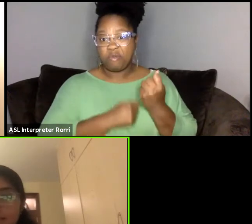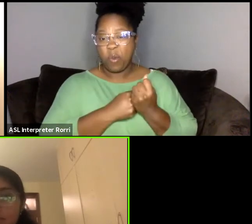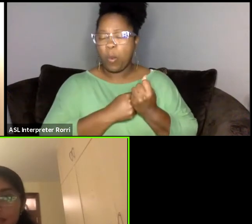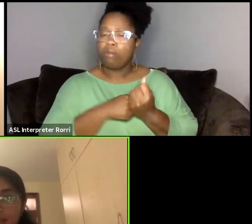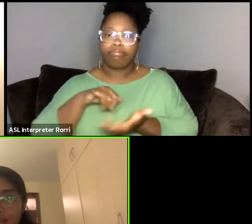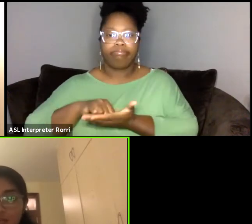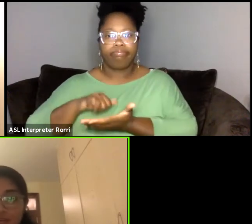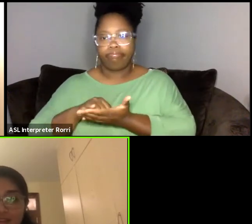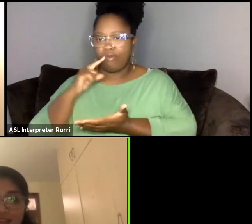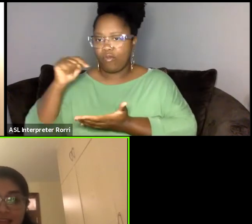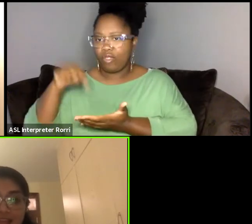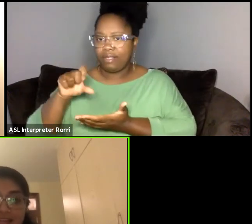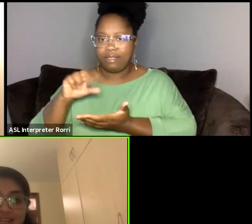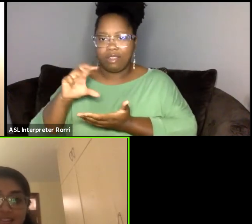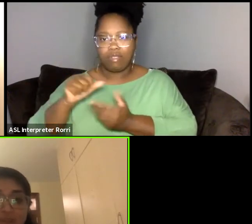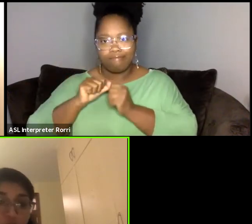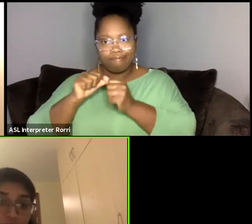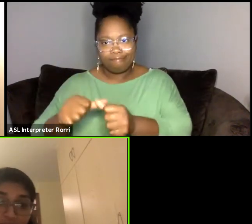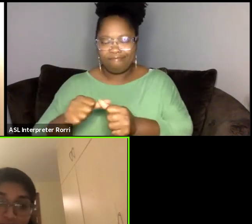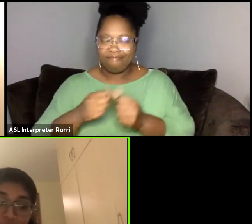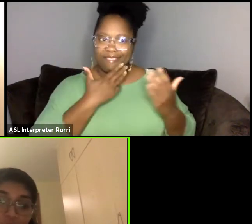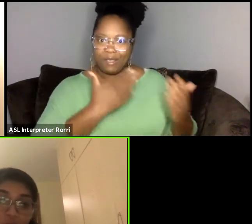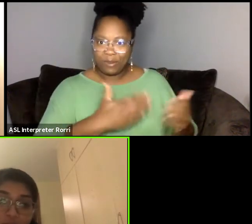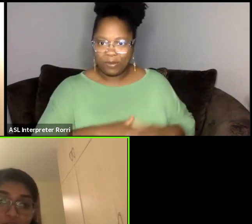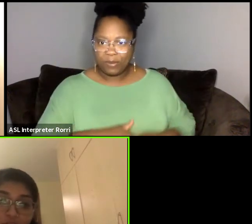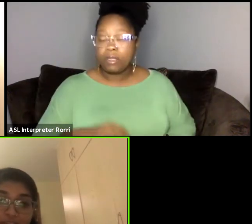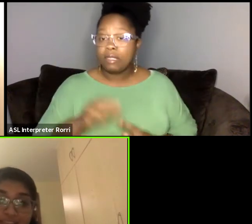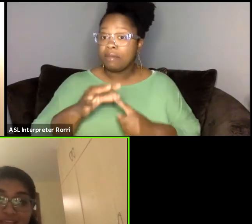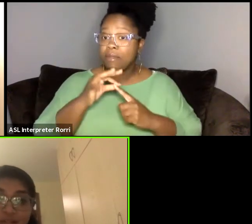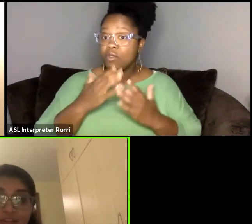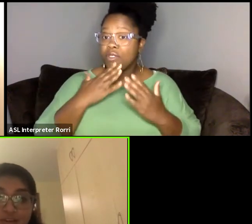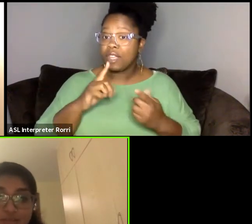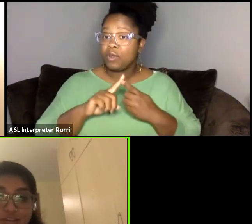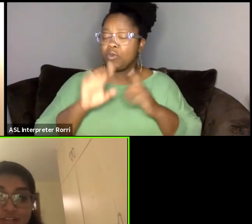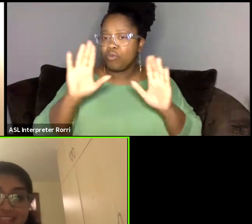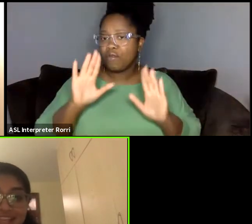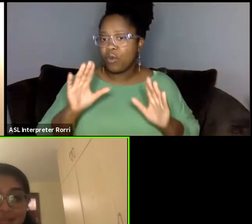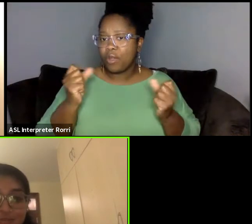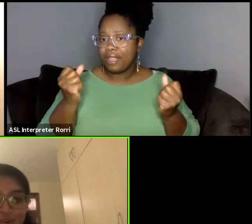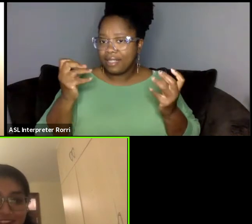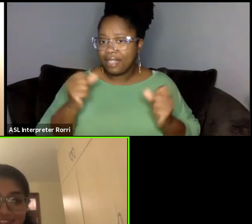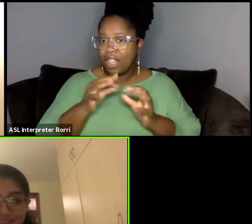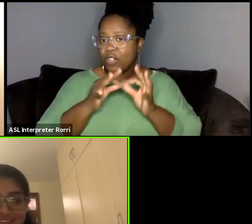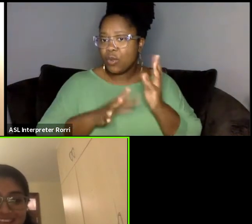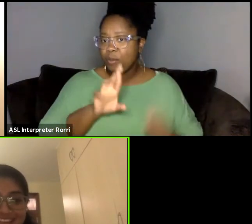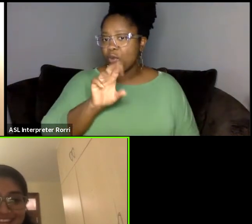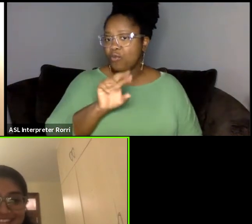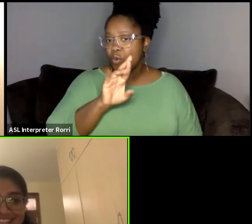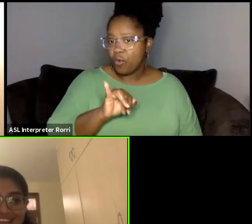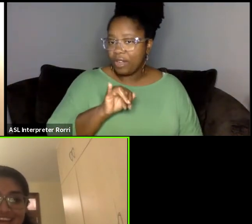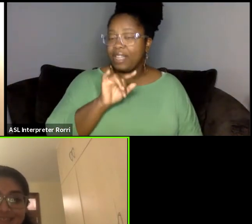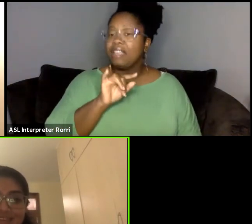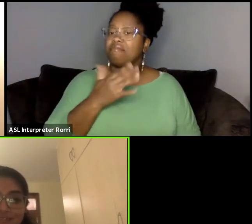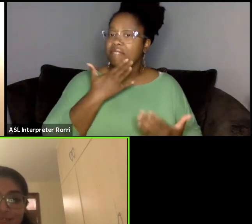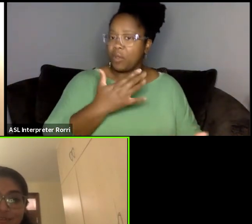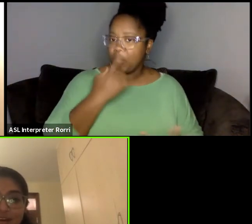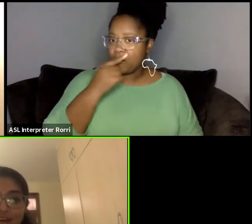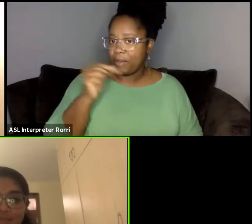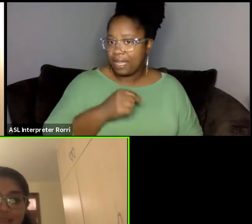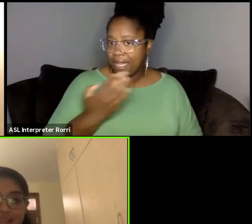So thank you, and a special thanks to our wonderful ASL interpreters. Thank you Rorri for being here, and for making